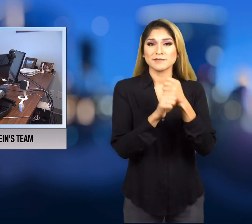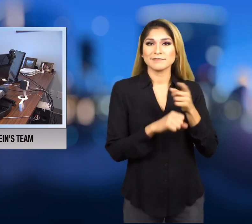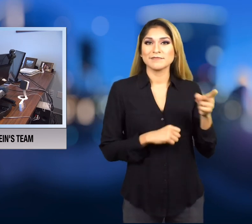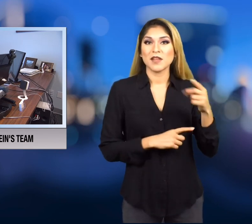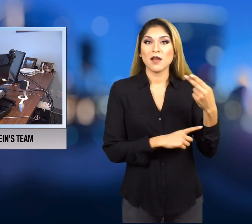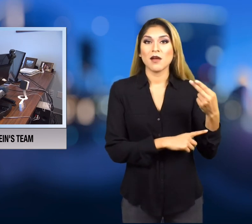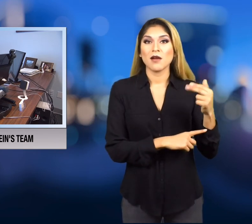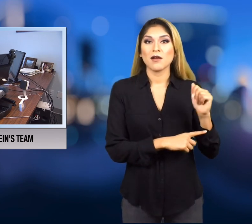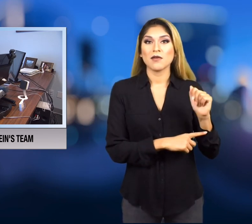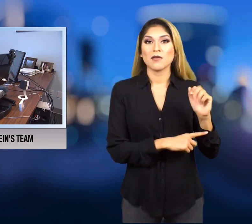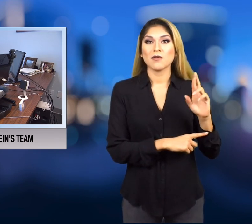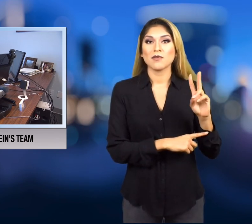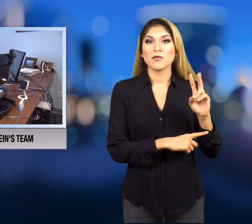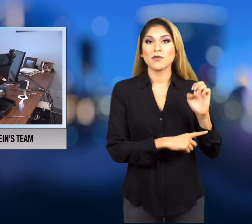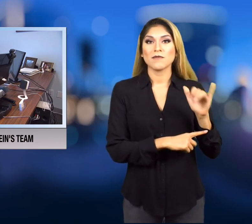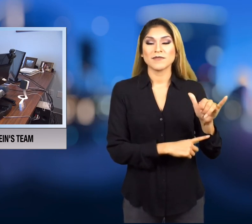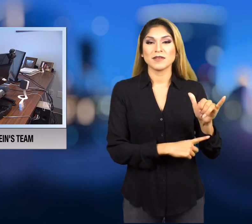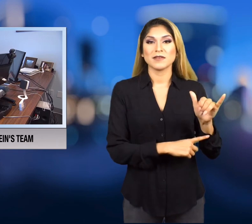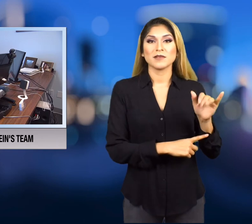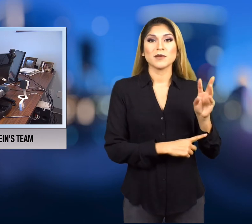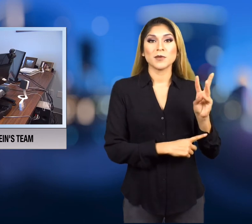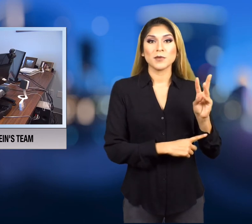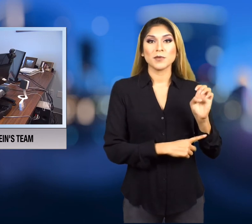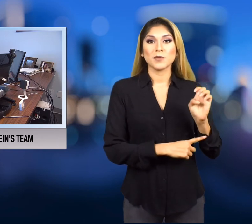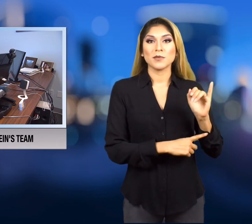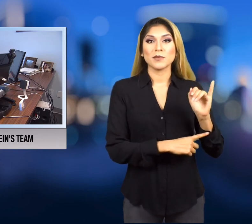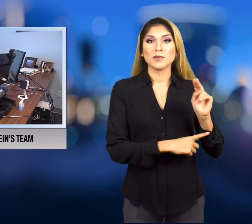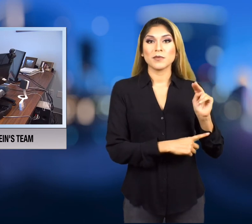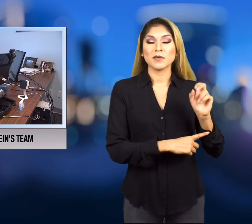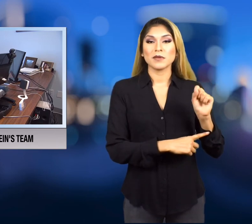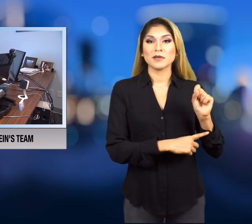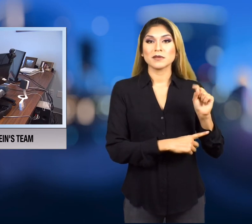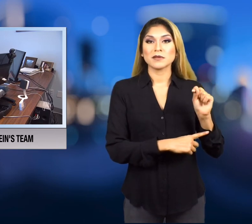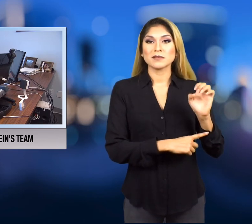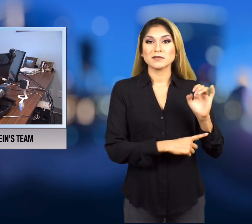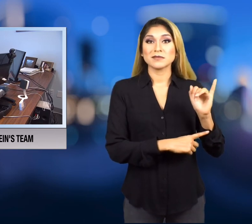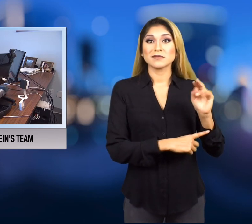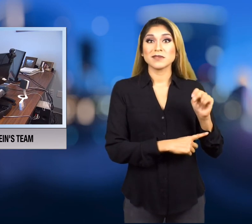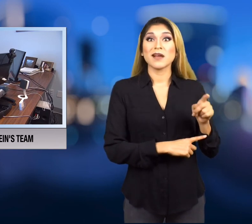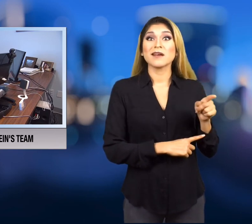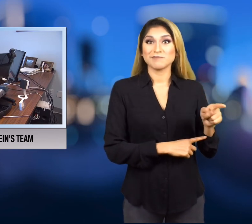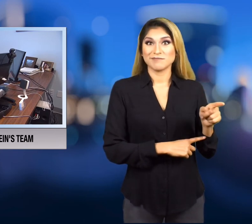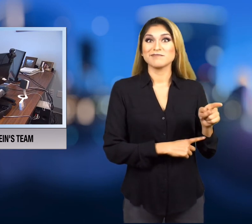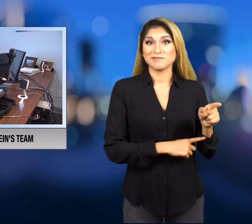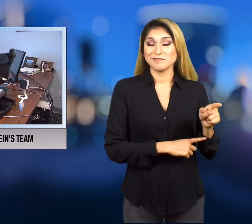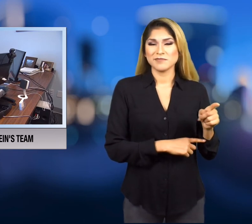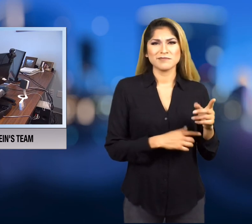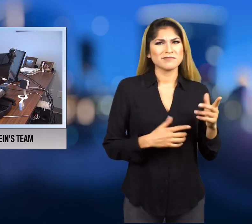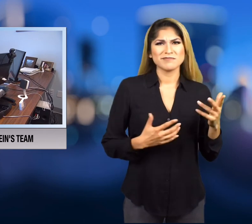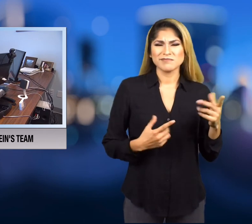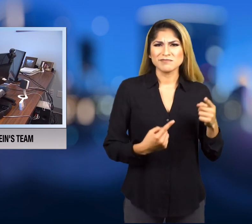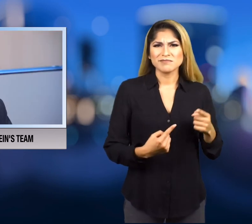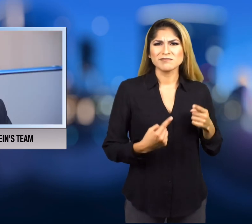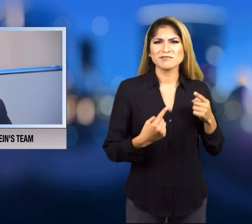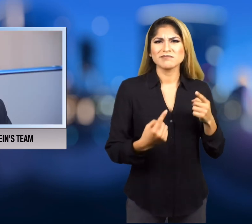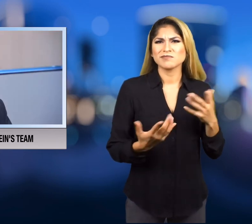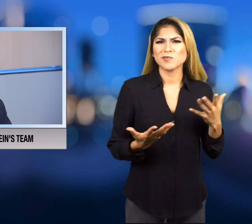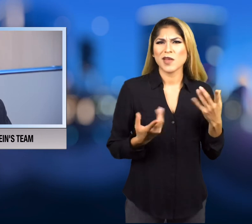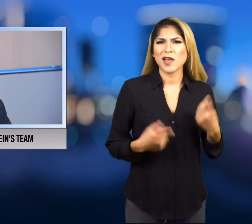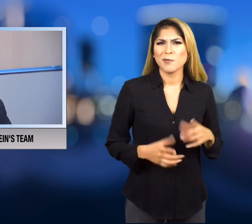Harvey Weinstein.